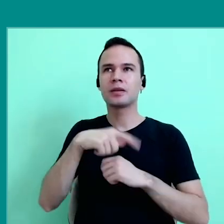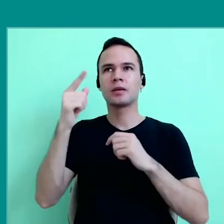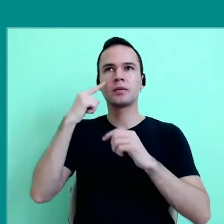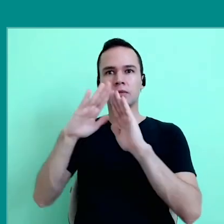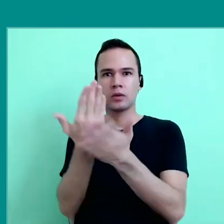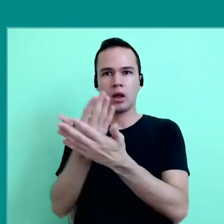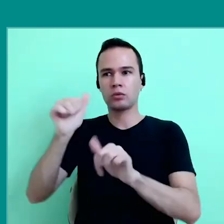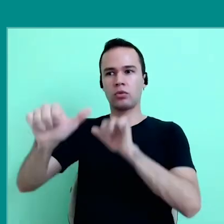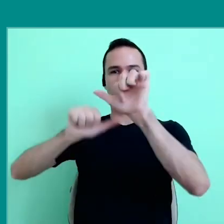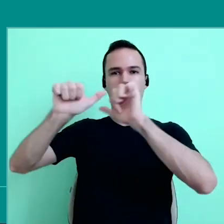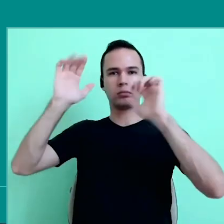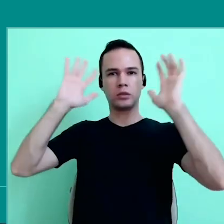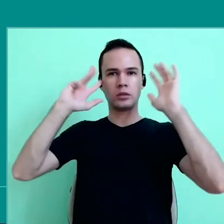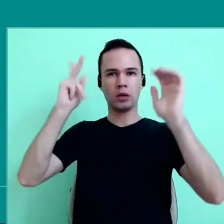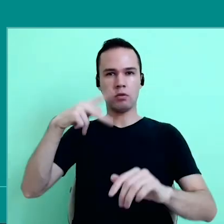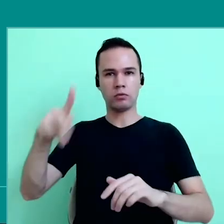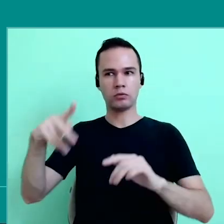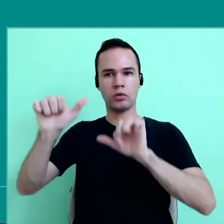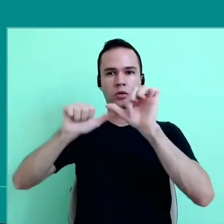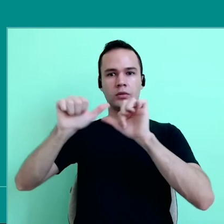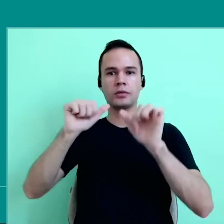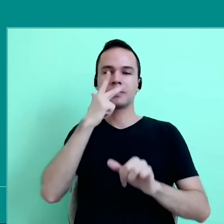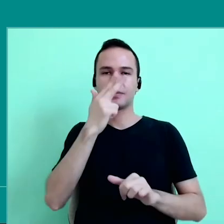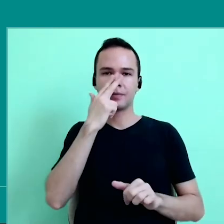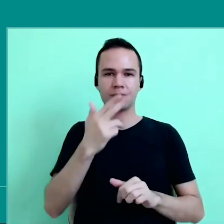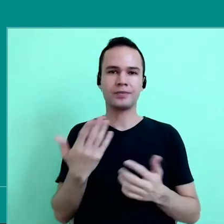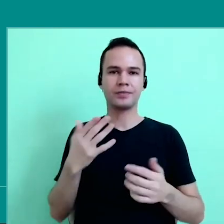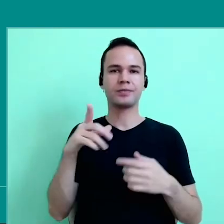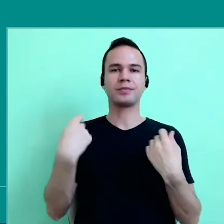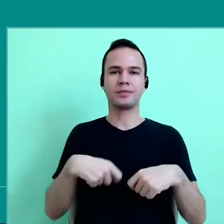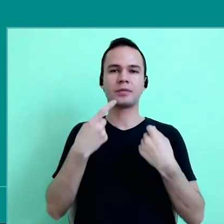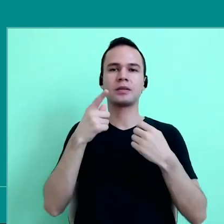to reinvent pedagogy. It seems to me that we have to give it much more intensity,